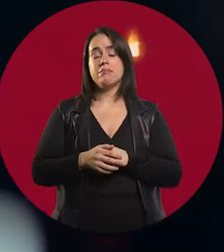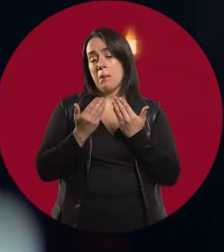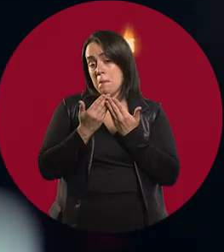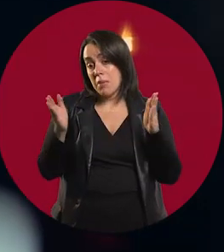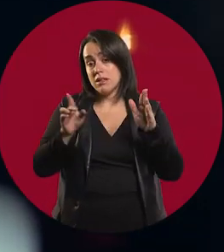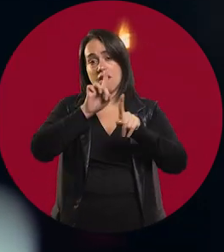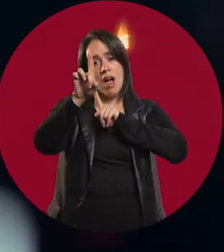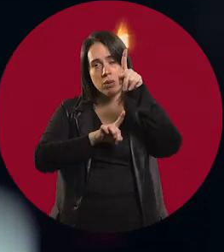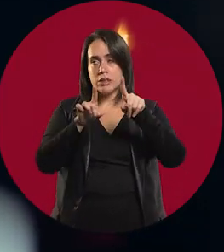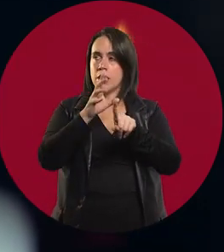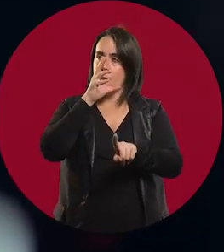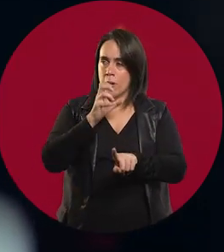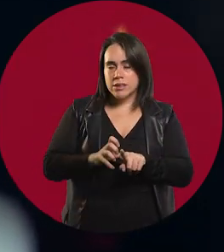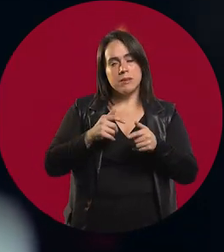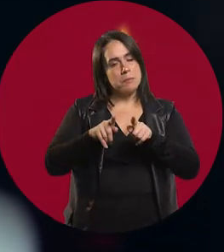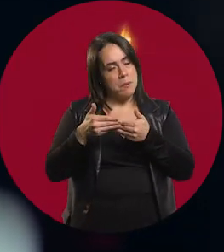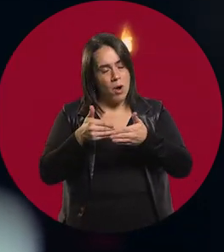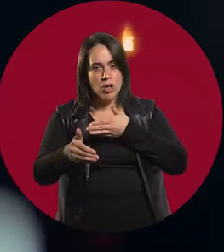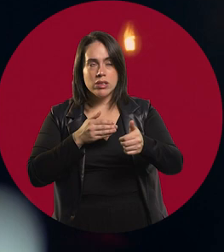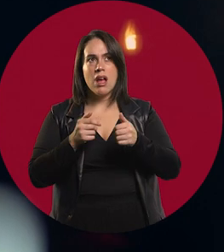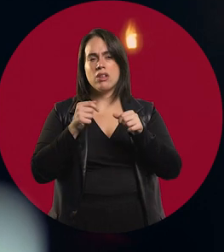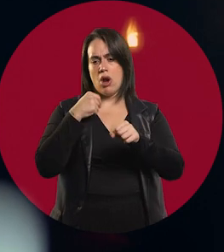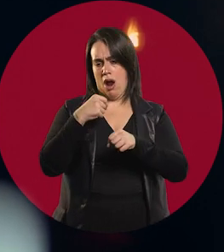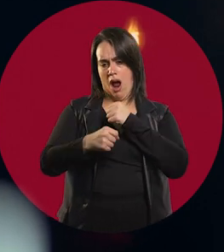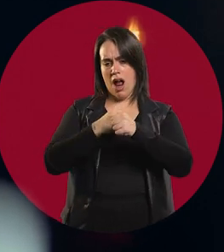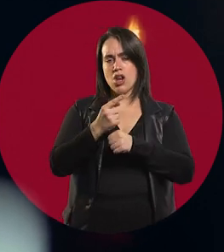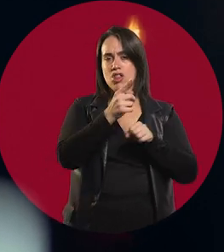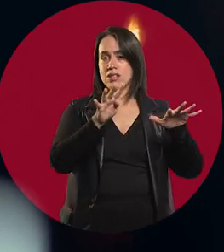And I started college at 19.